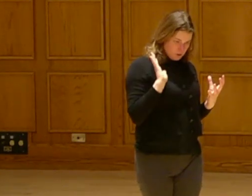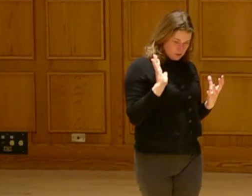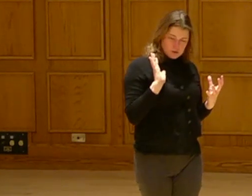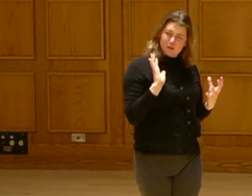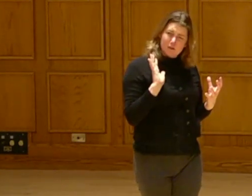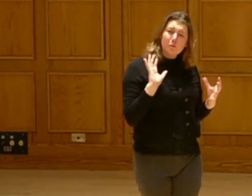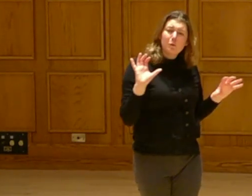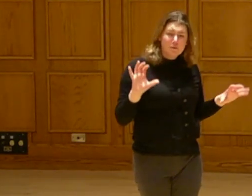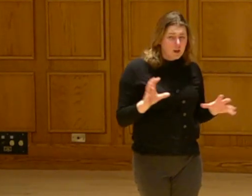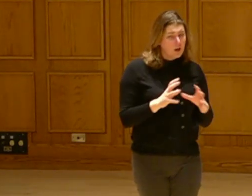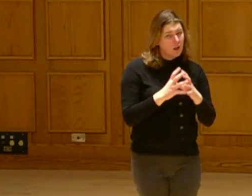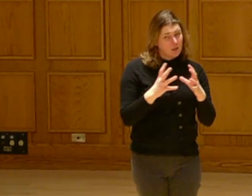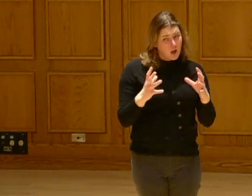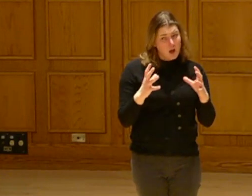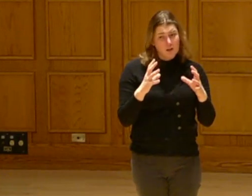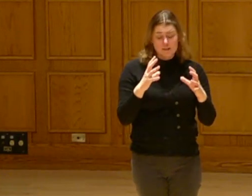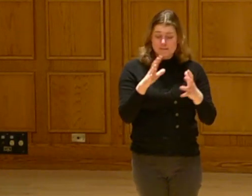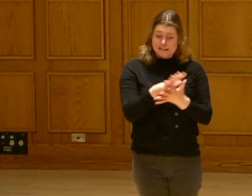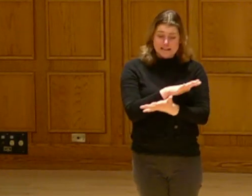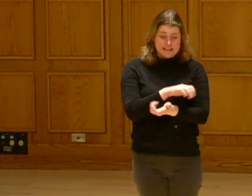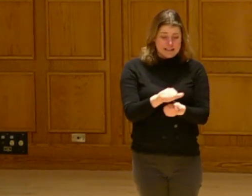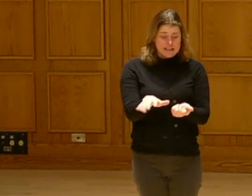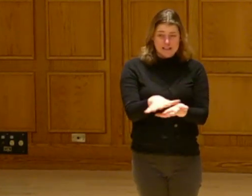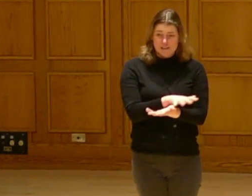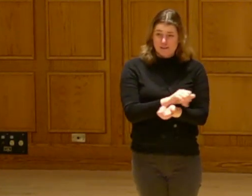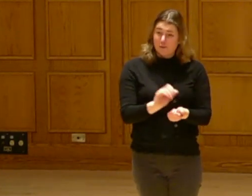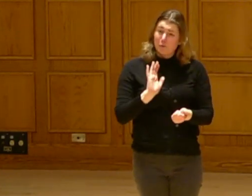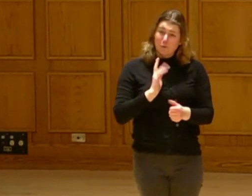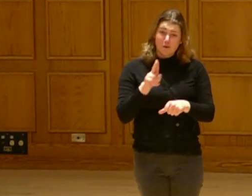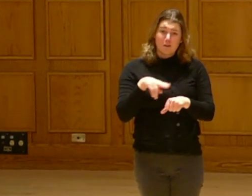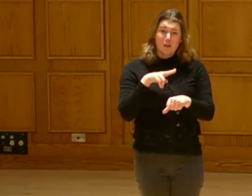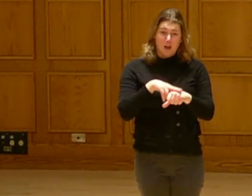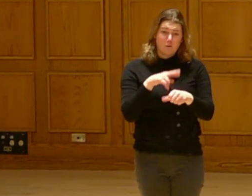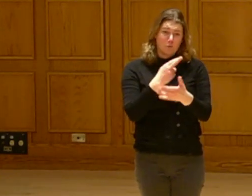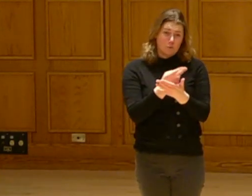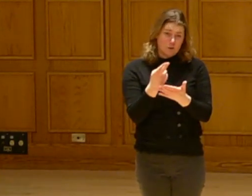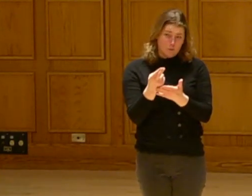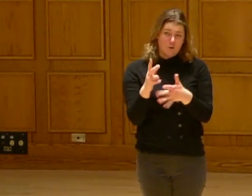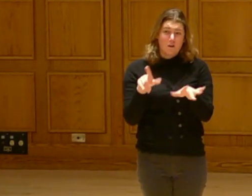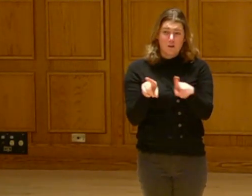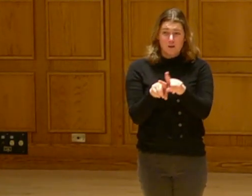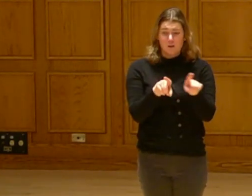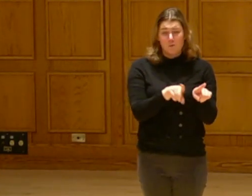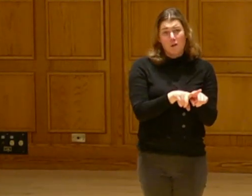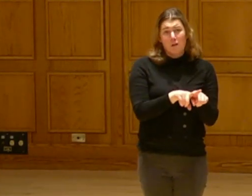to where we were?